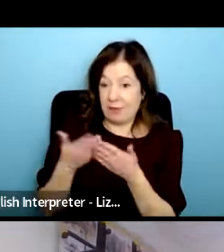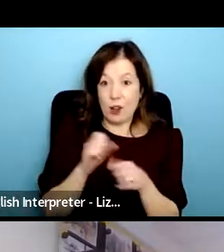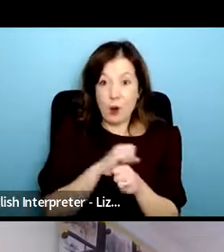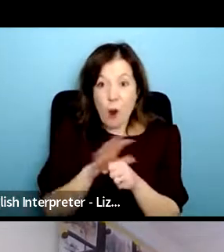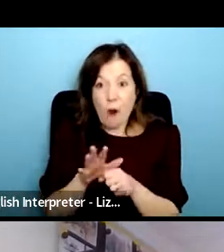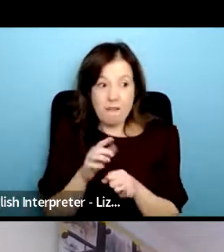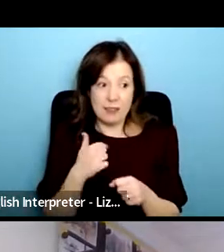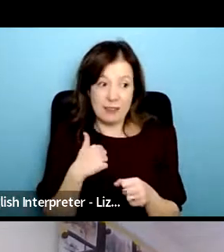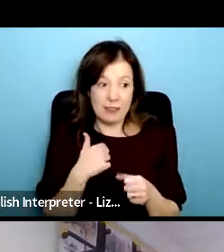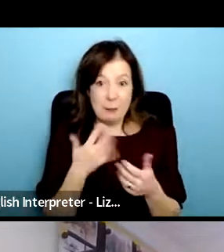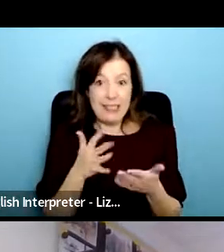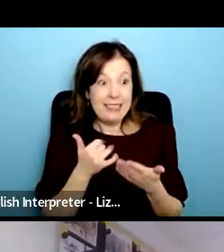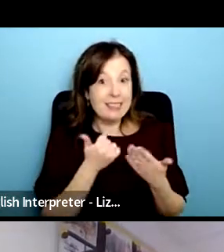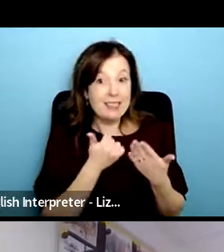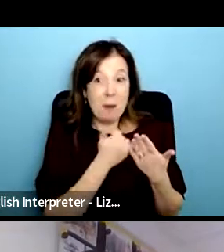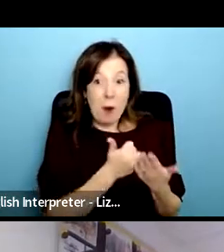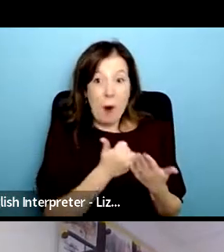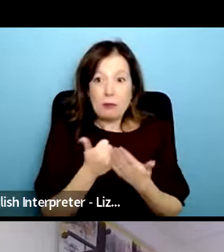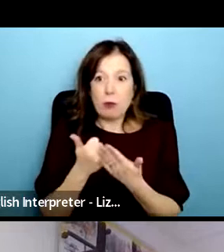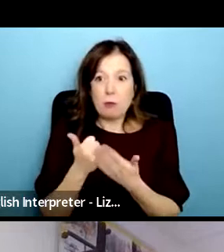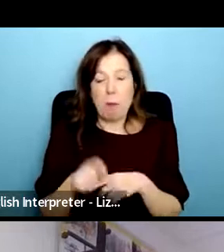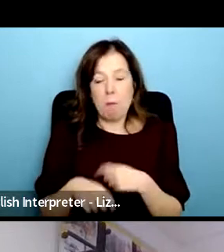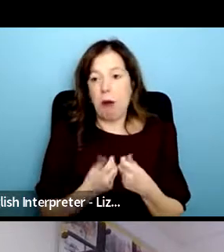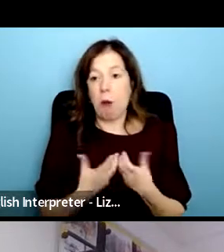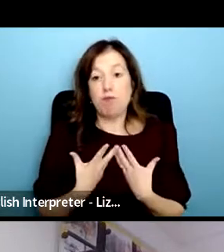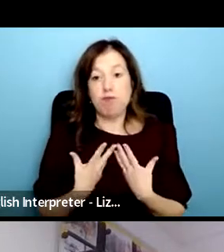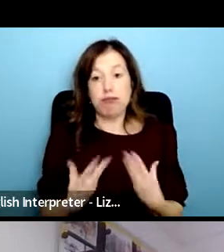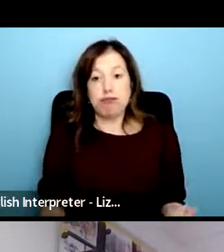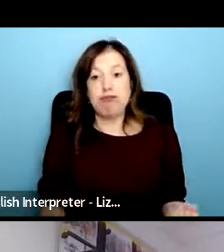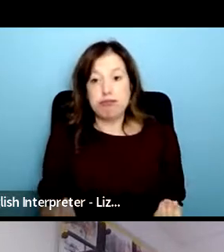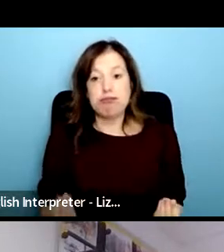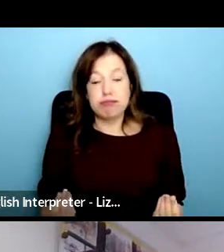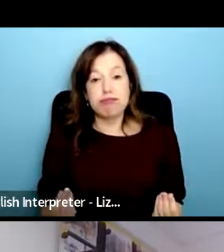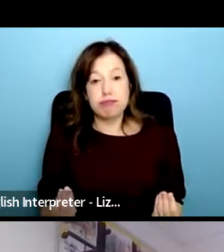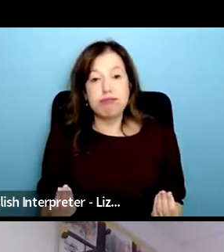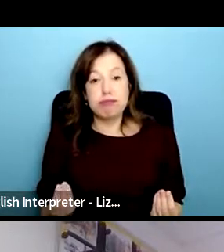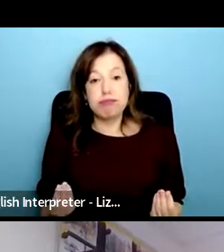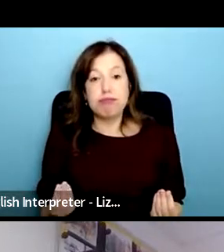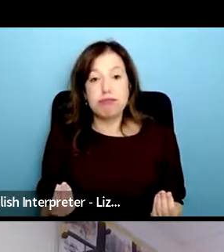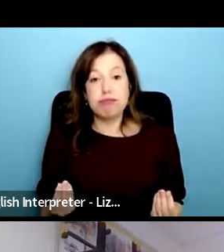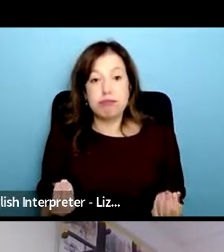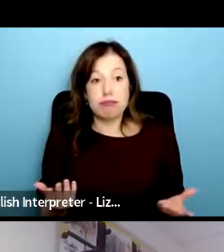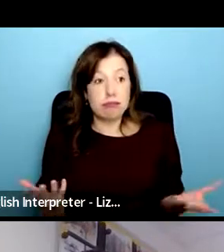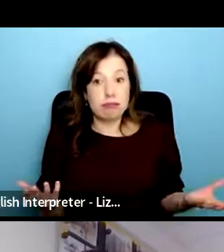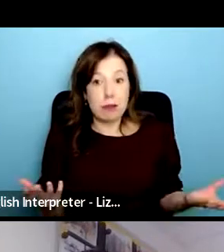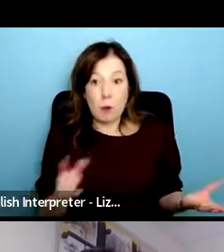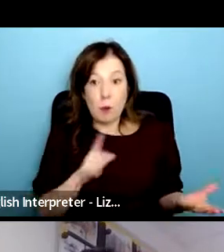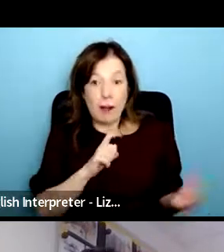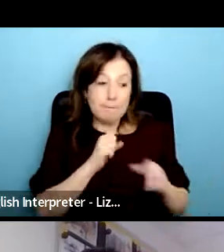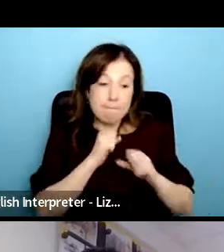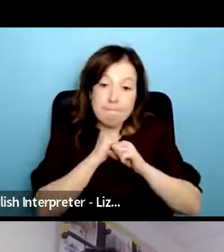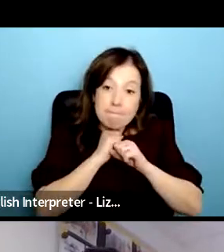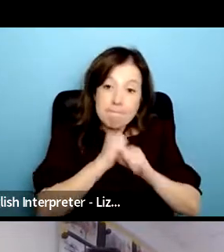and then felt very uh burnt out afterwards because we because we can't do we can't do everything